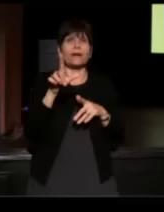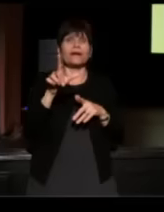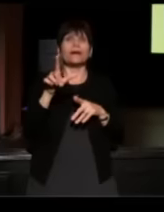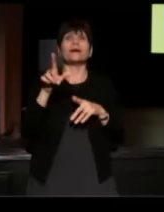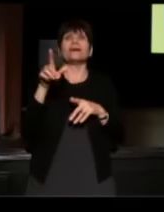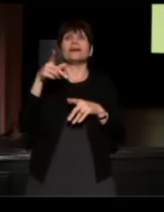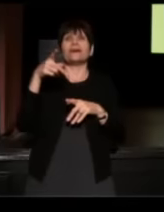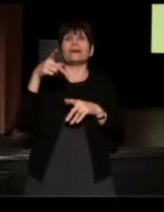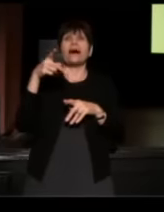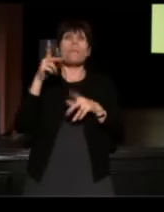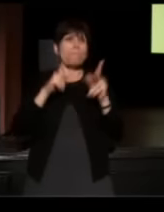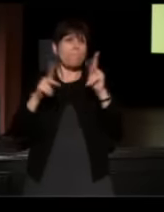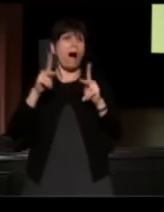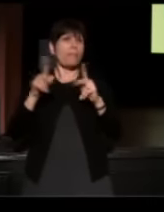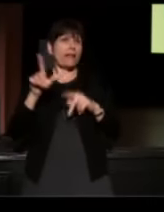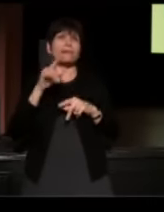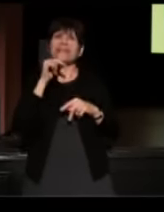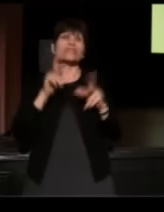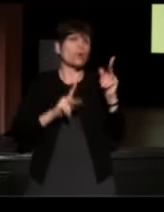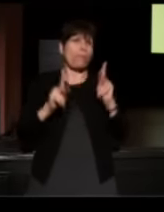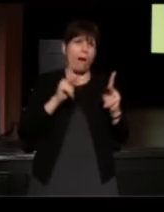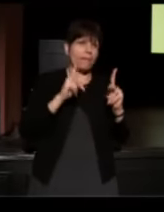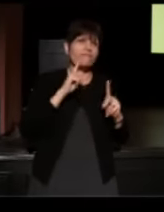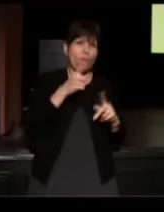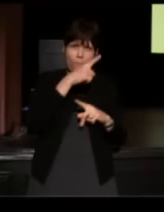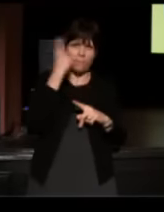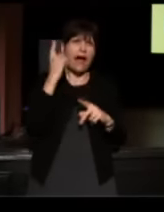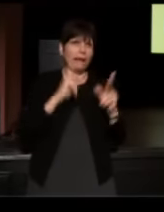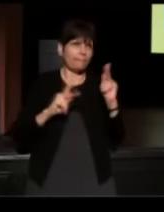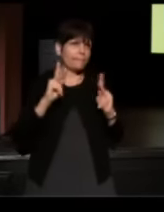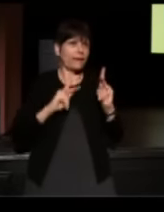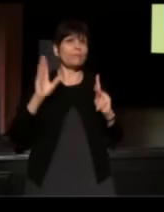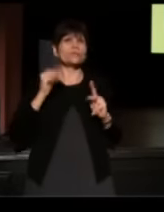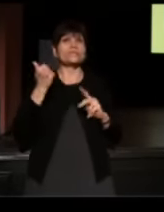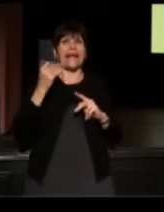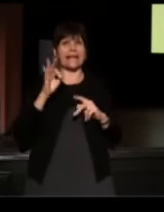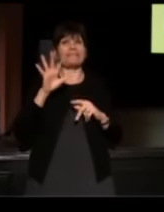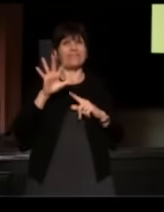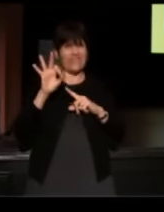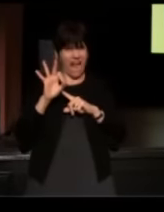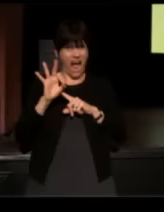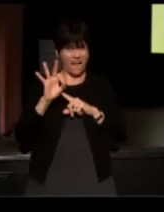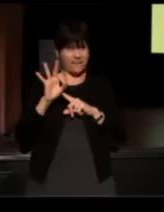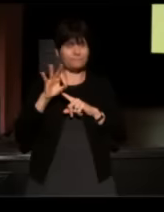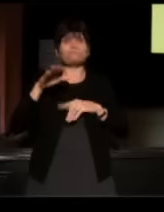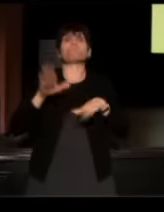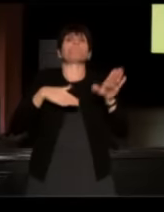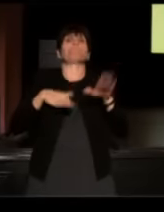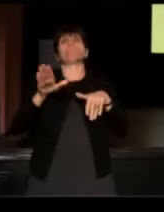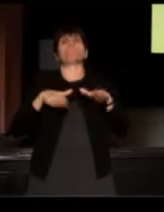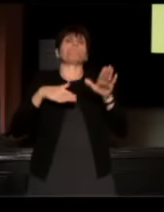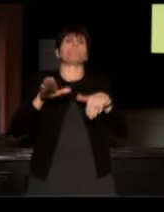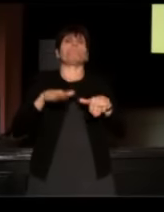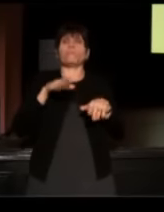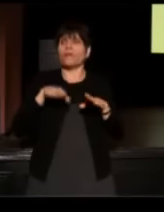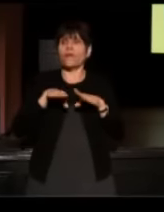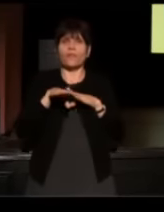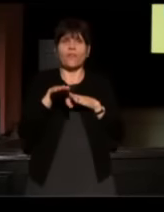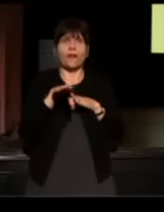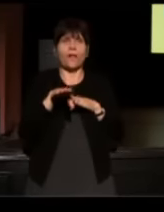but not so public for black folks when you're talking about 1959. As he was walking in there all these folks were staring at him